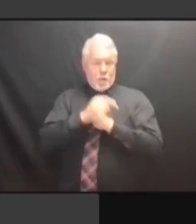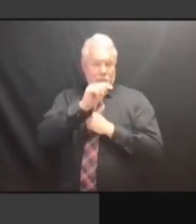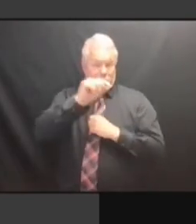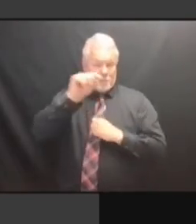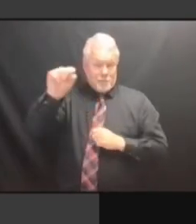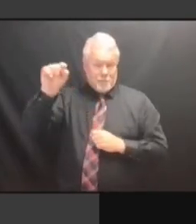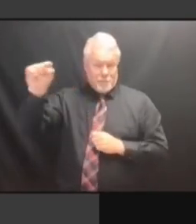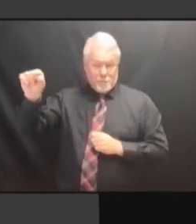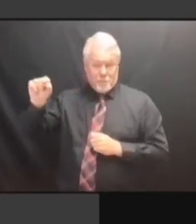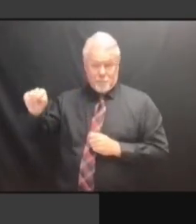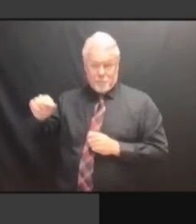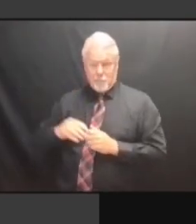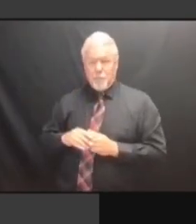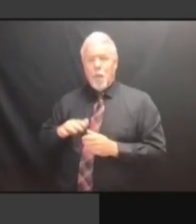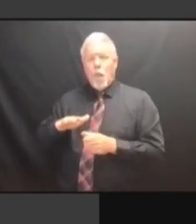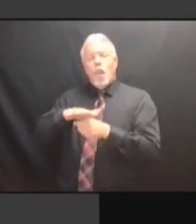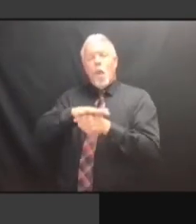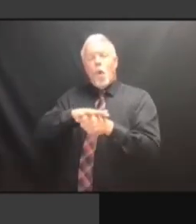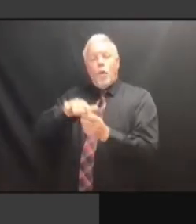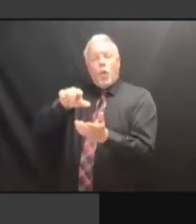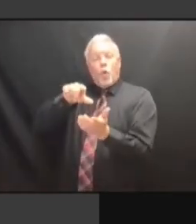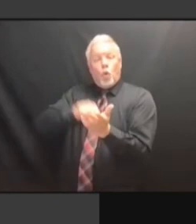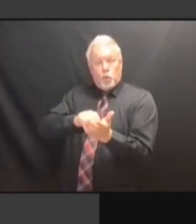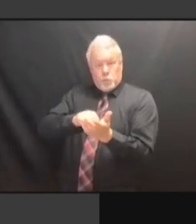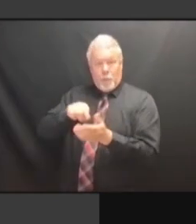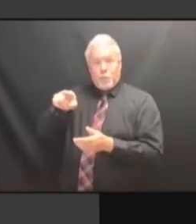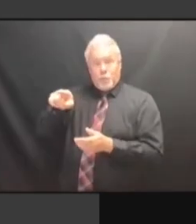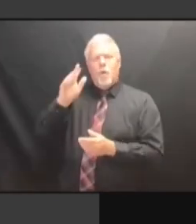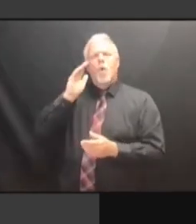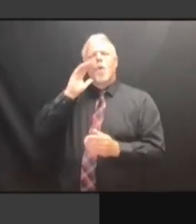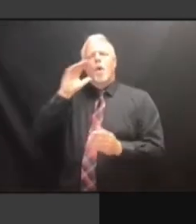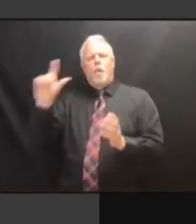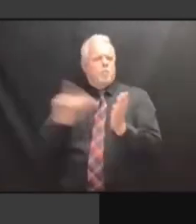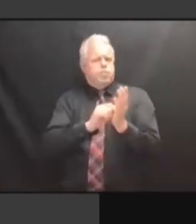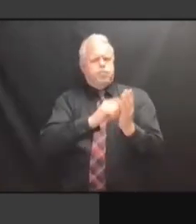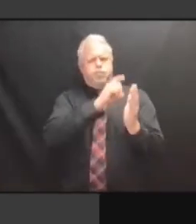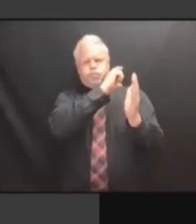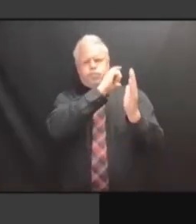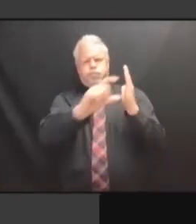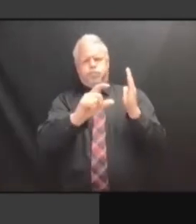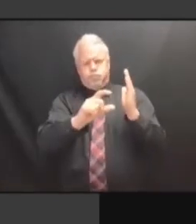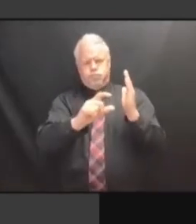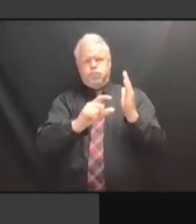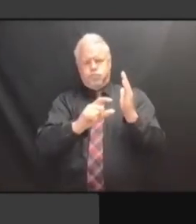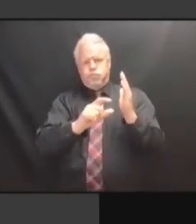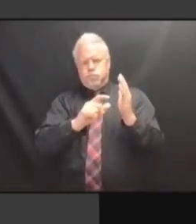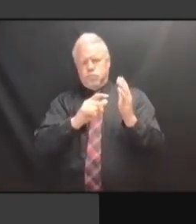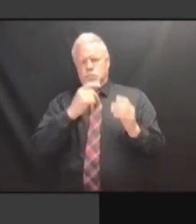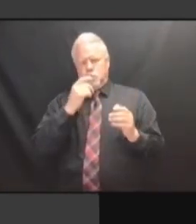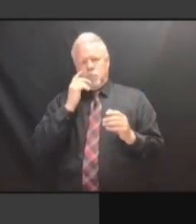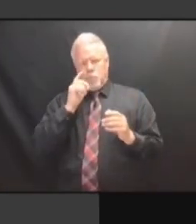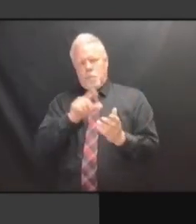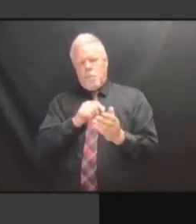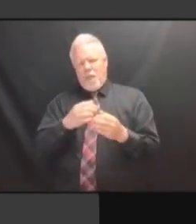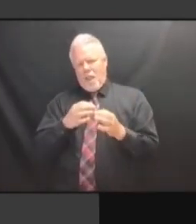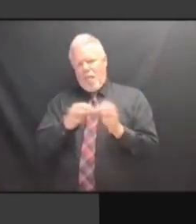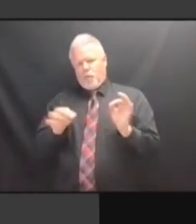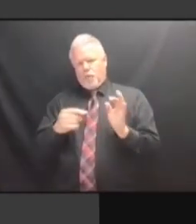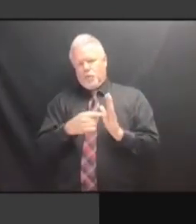OH, I'M SORRY, I HAD A NOTE HERE THAT I LOOKED OH, I'M SORRY, I HAD A NOTE HERE THAT I LOOKED RIGHT OH, I'M SORRY, I HAD A NOTE HERE THAT I LOOKED RIGHT PAST. HERE THAT I LOOKED RIGHT PAST. HERE THAT I LOOKED RIGHT PAST. SO HERE THAT I LOOKED RIGHT PAST. SO YOU HERE THAT I LOOKED RIGHT PAST. SO YOU DID HERE THAT I LOOKED RIGHT PAST. SO YOU DID ASK HERE THAT I LOOKED RIGHT PAST. SO YOU DID ASK -- HERE THAT I LOOKED RIGHT PAST. SO YOU DID ASK -- I HERE THAT I LOOKED RIGHT PAST. SO YOU DID ASK -- I KNOW,